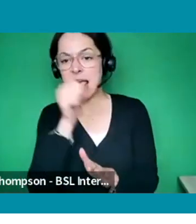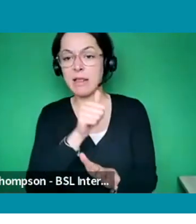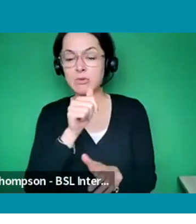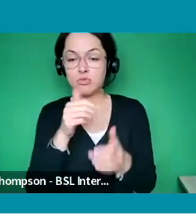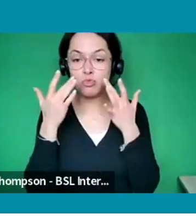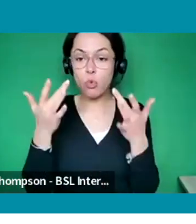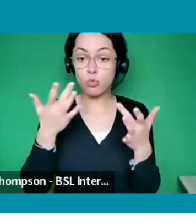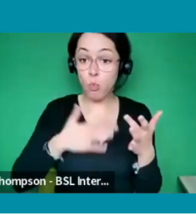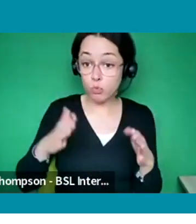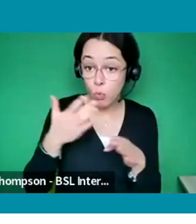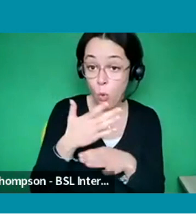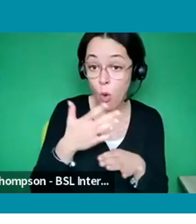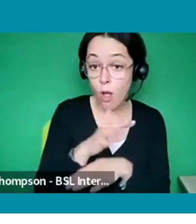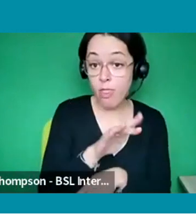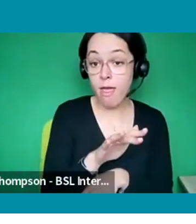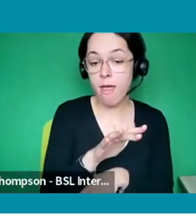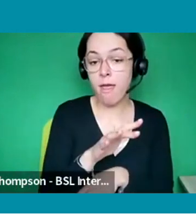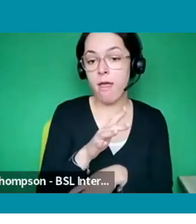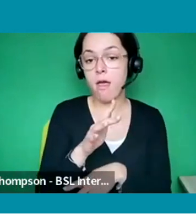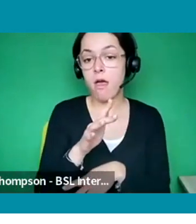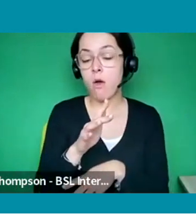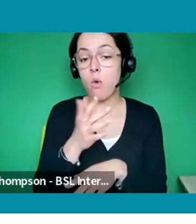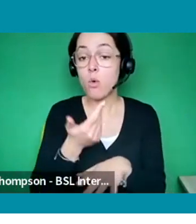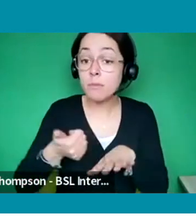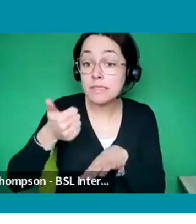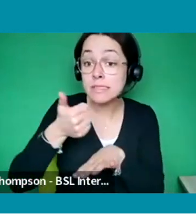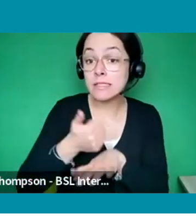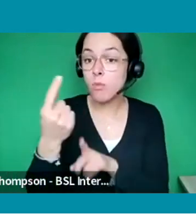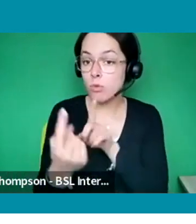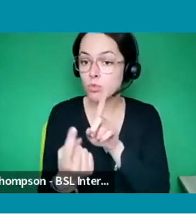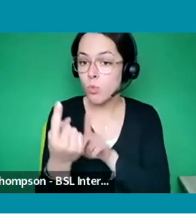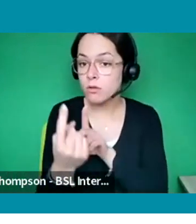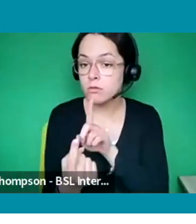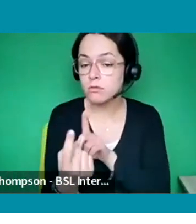Ask to set up a chat like you said because I feel like it's a lot more personal when